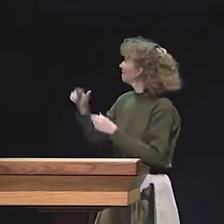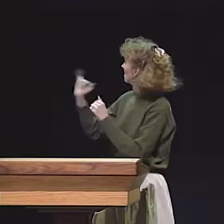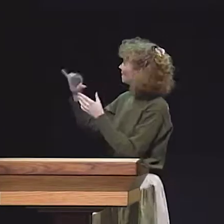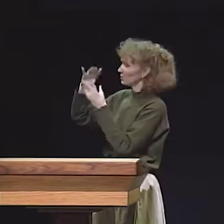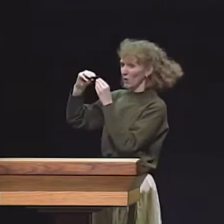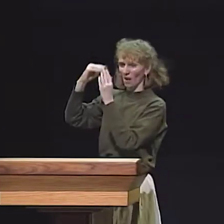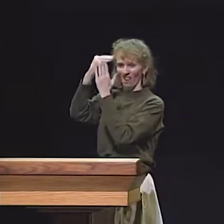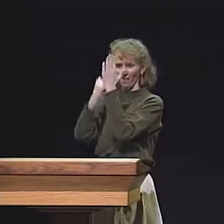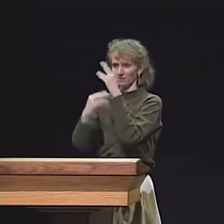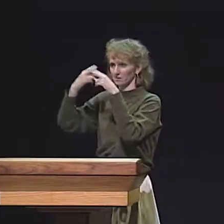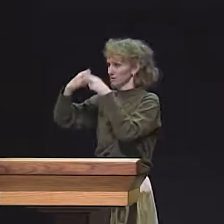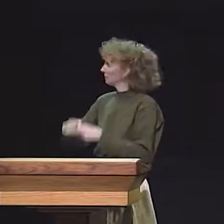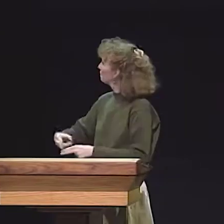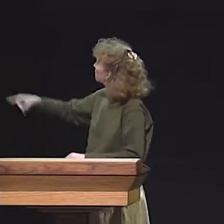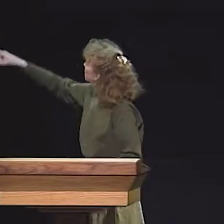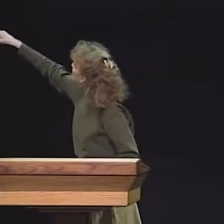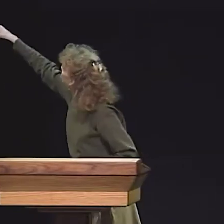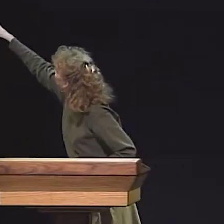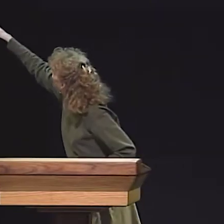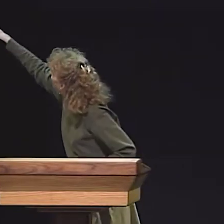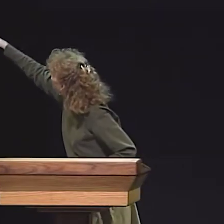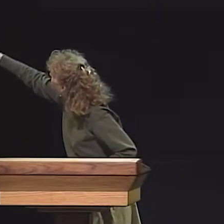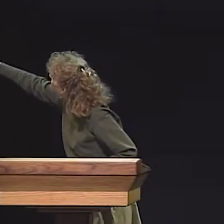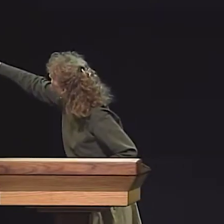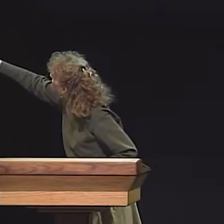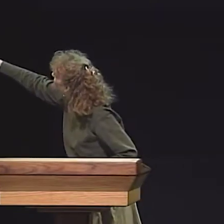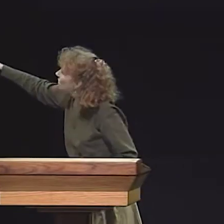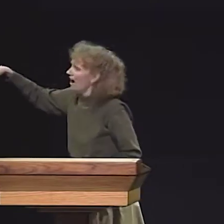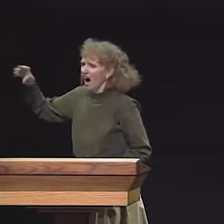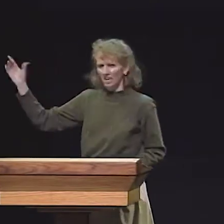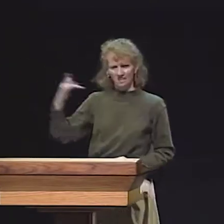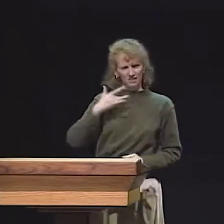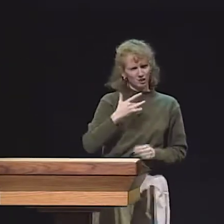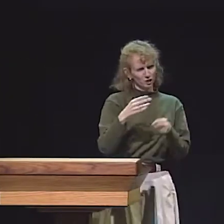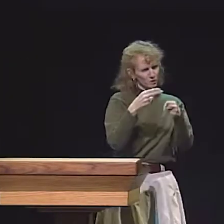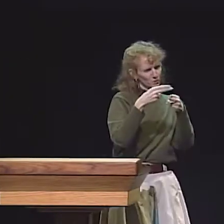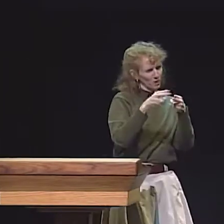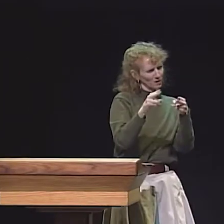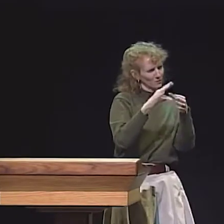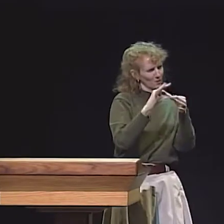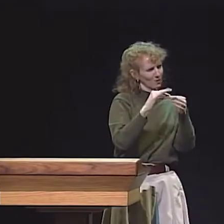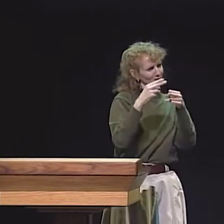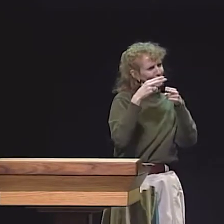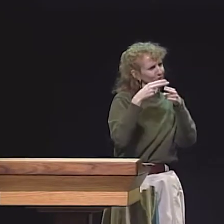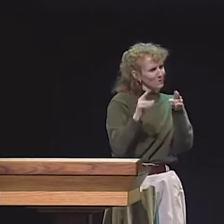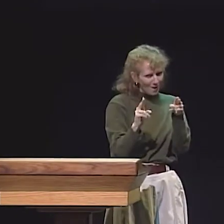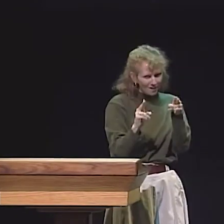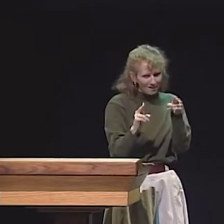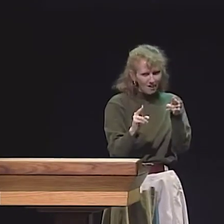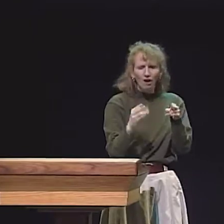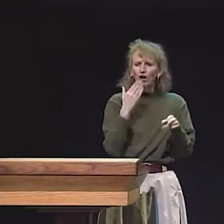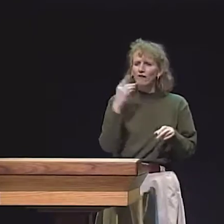THERE ARE--EACH STORY HAS TWO DIFFERENT COMPONENTS TO IT, AND THEN UNDERNEATH, YOU CAN SEE THE NAMES OF THE STORIES THAT ARE INCLUDED.